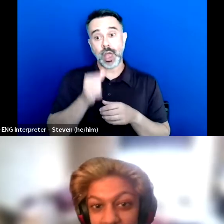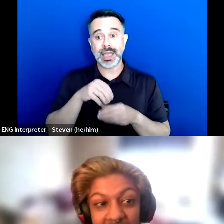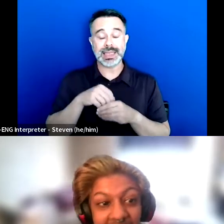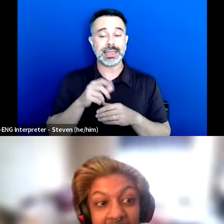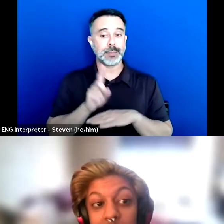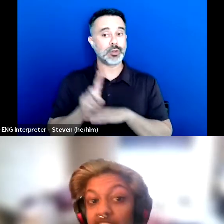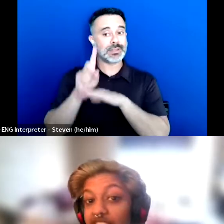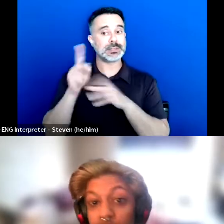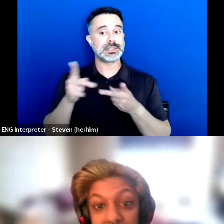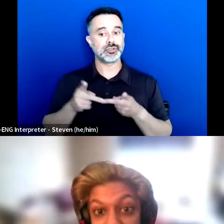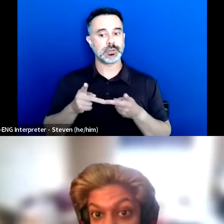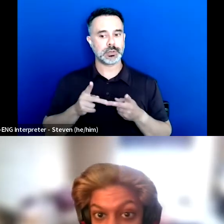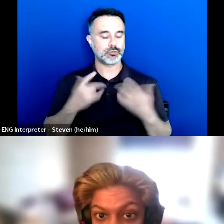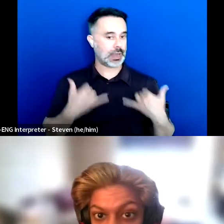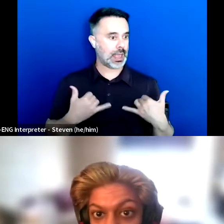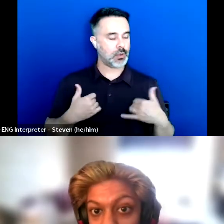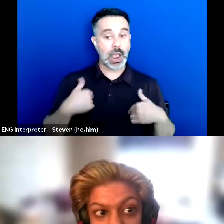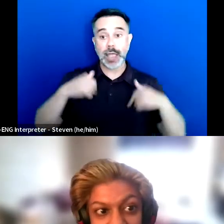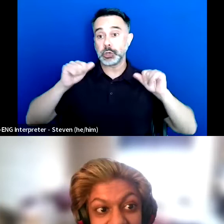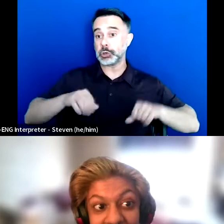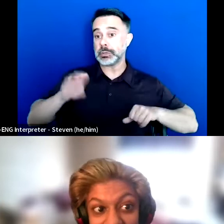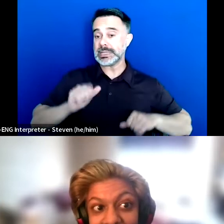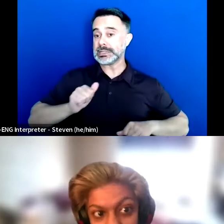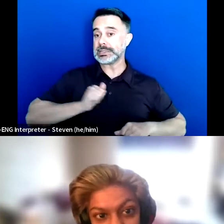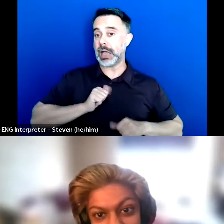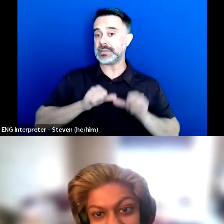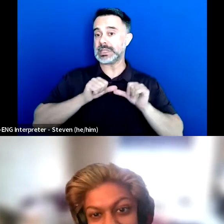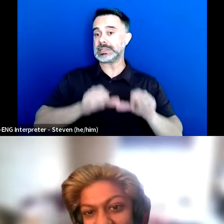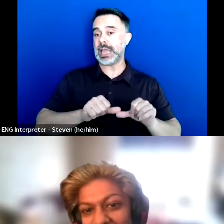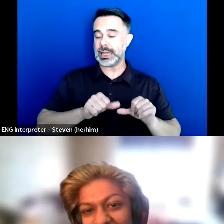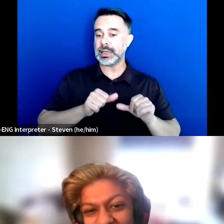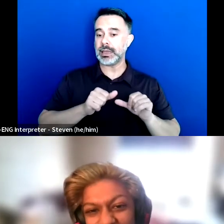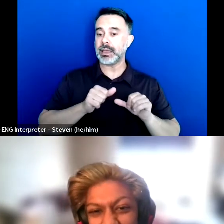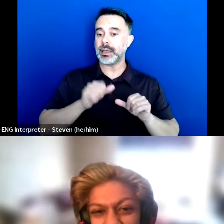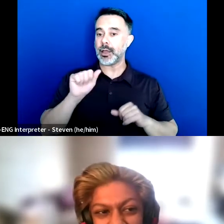where I can be a self-sustaining artist and take breaks.